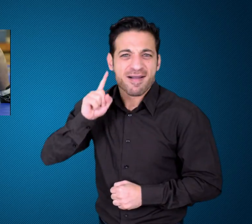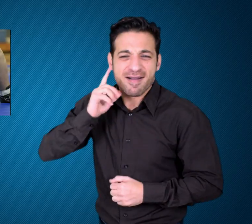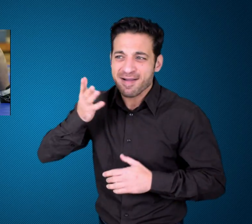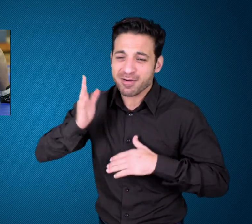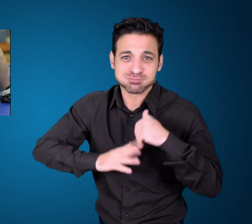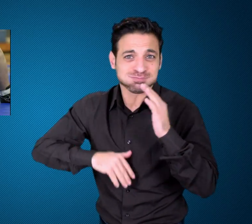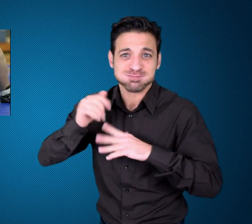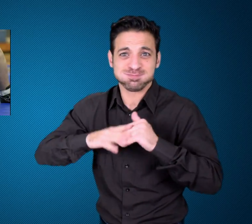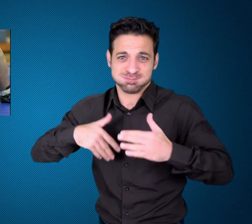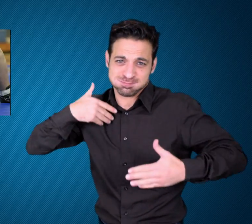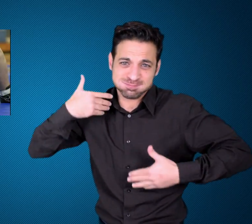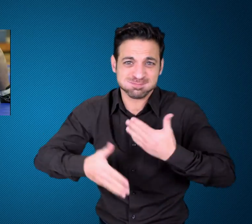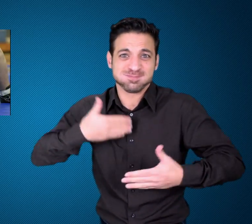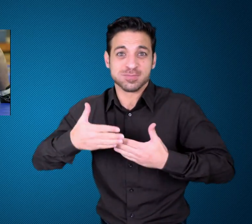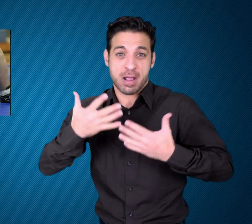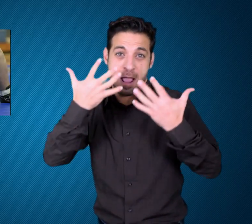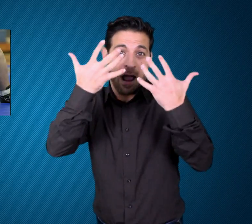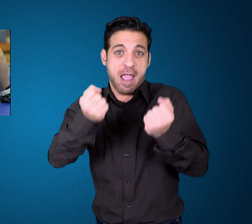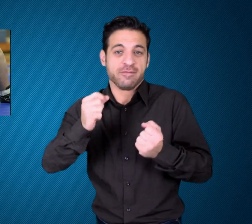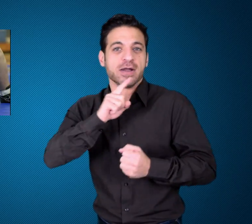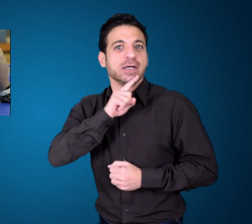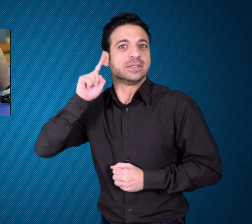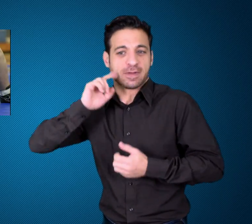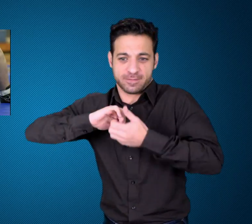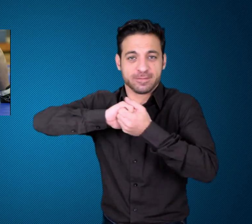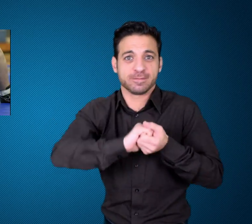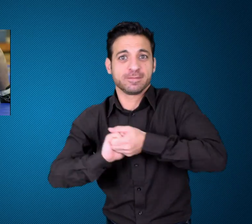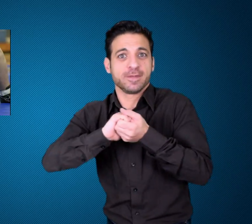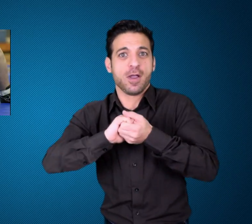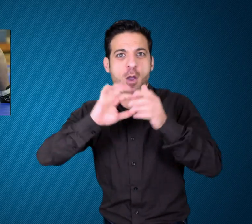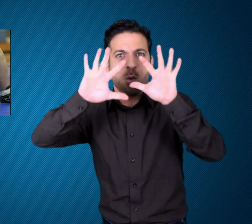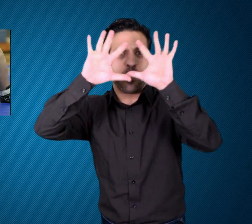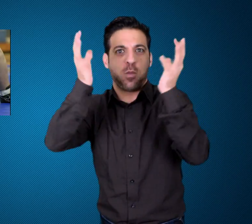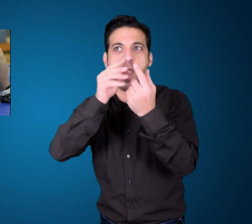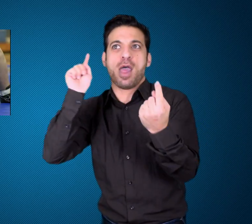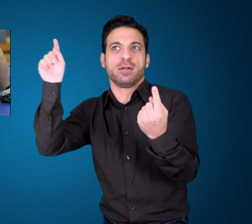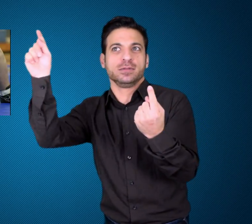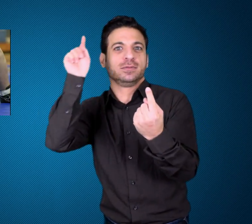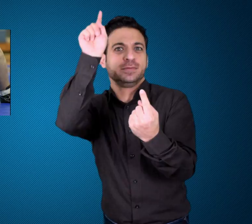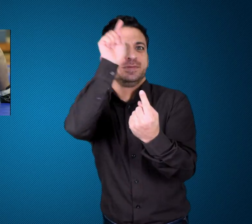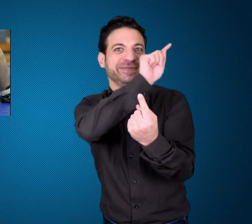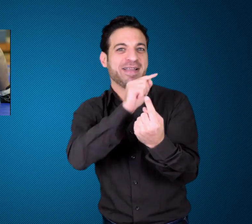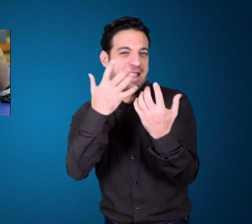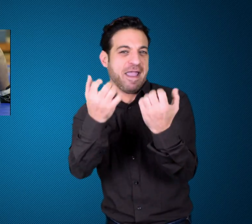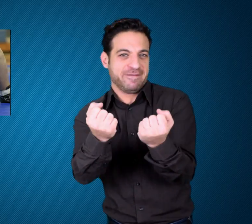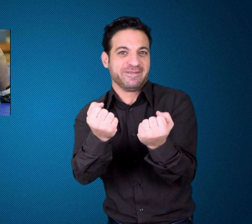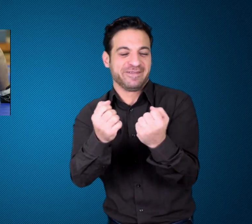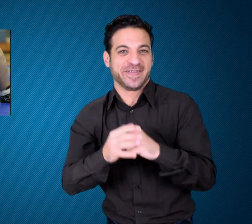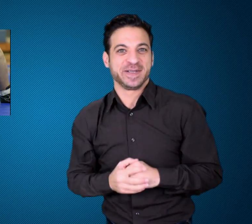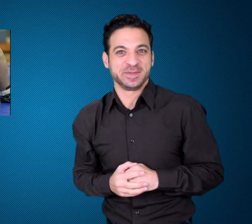weeks in her high school wrestling, she